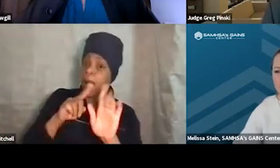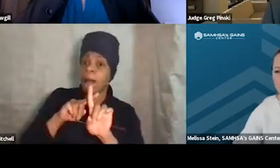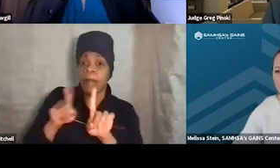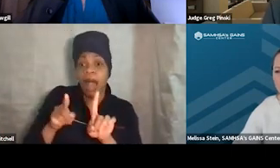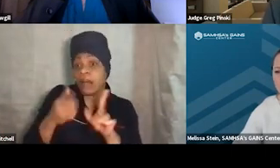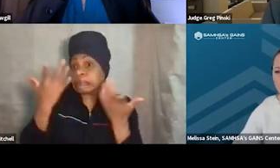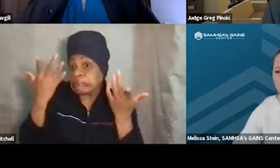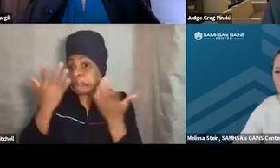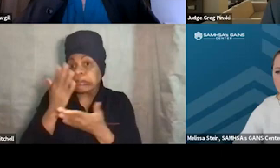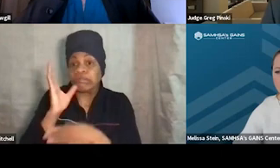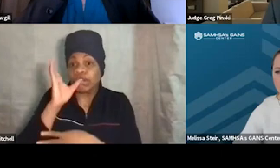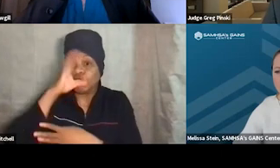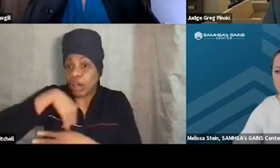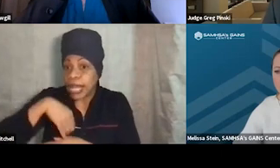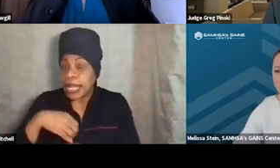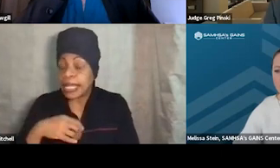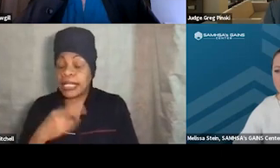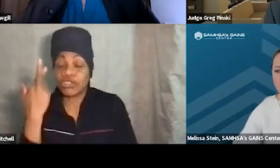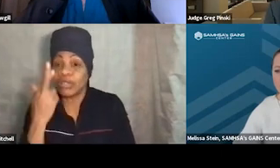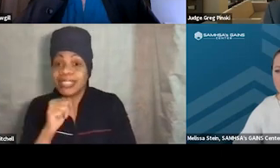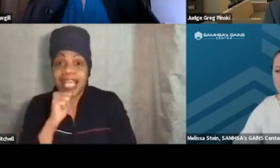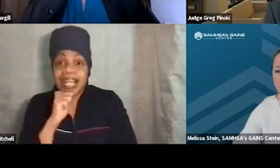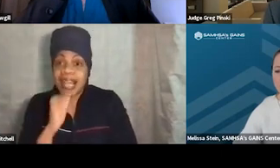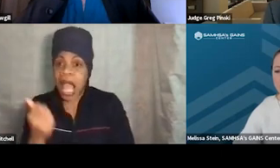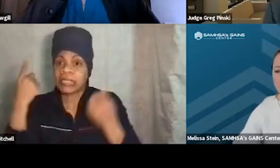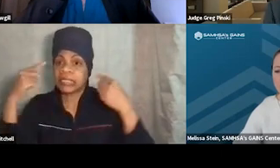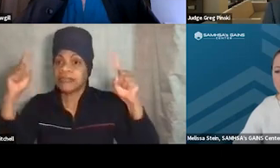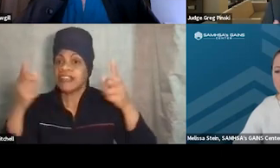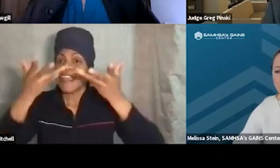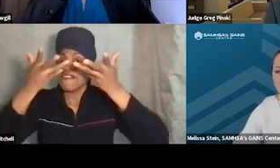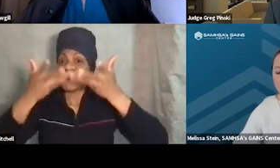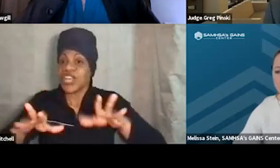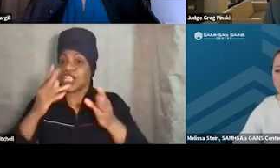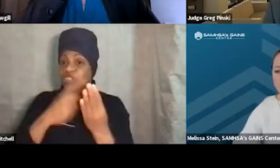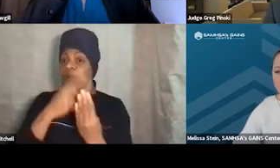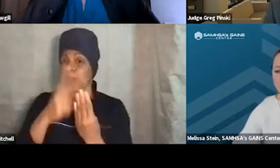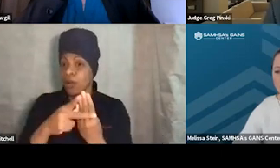they're ultimately not successful in completing the program. We've all experienced that